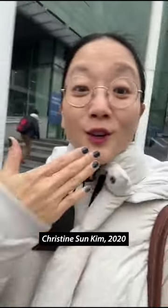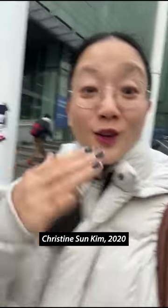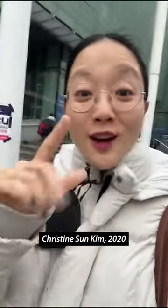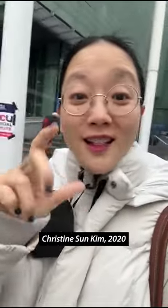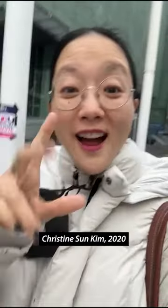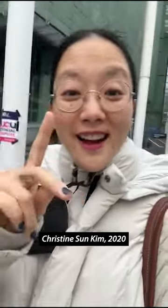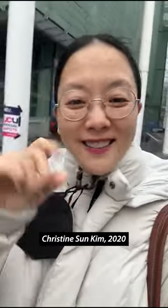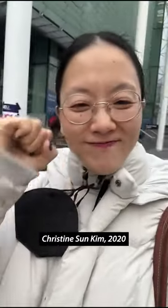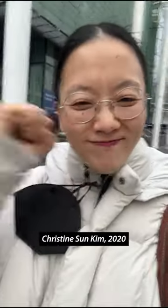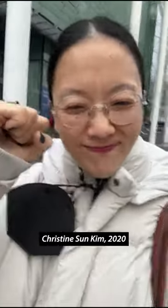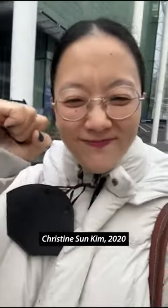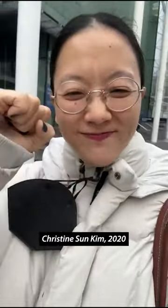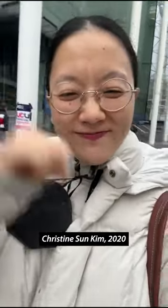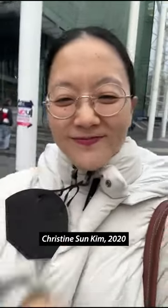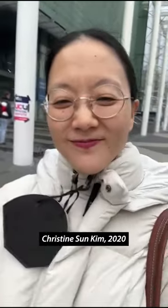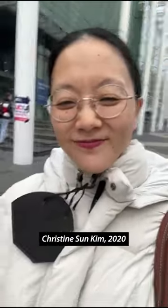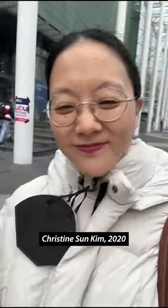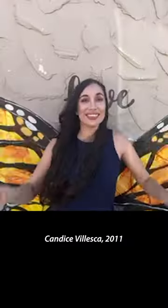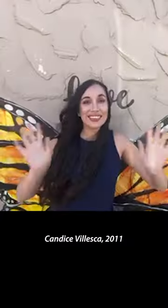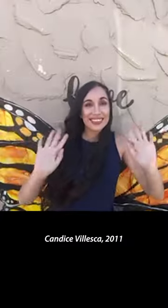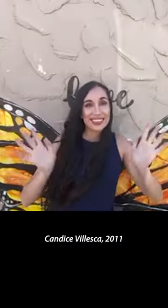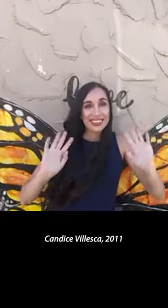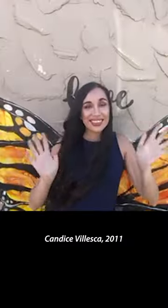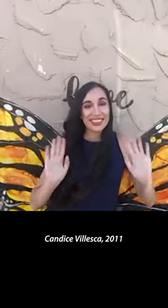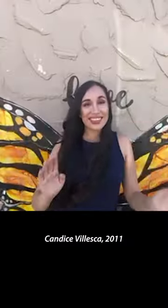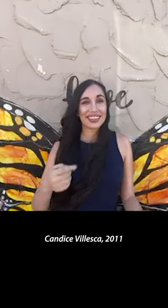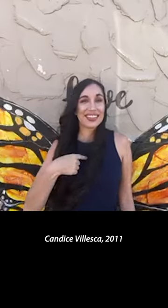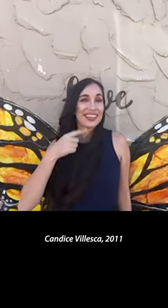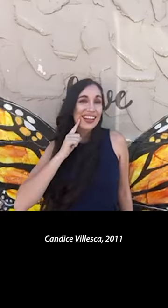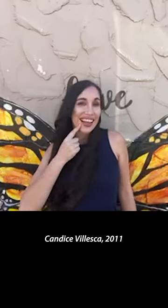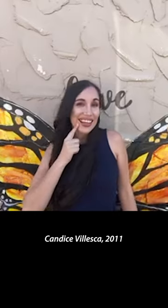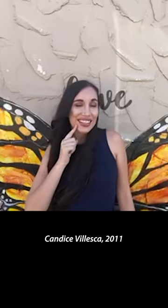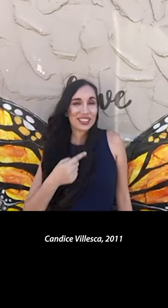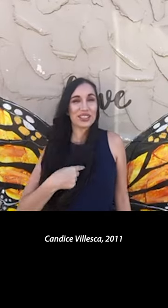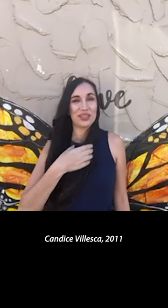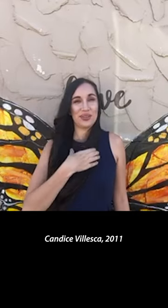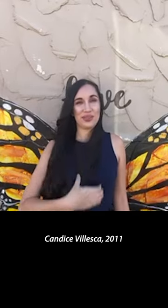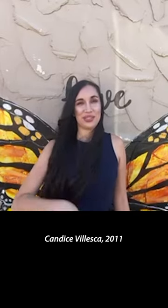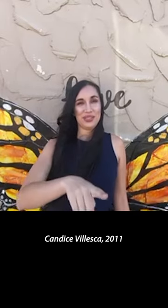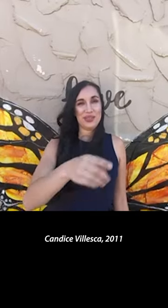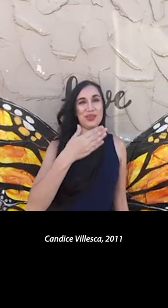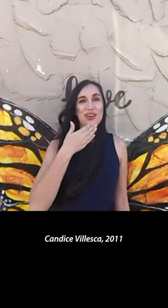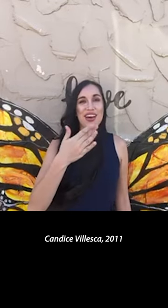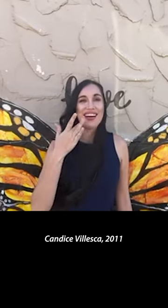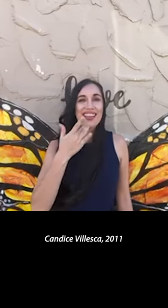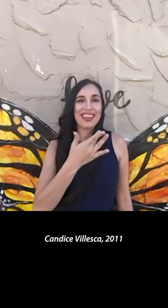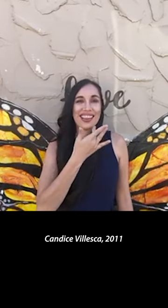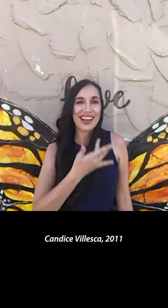Good luckkkk! Hi! I’m Candice, good luck today!